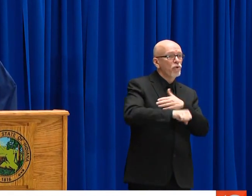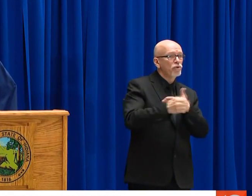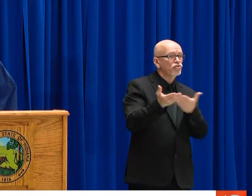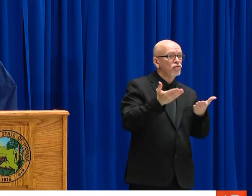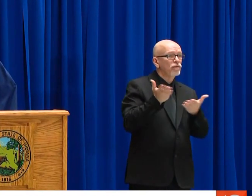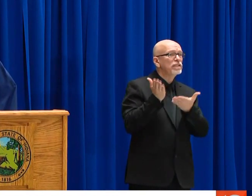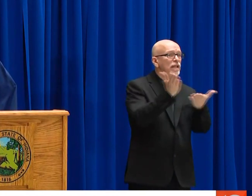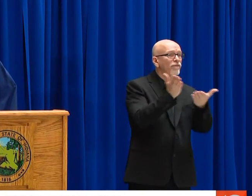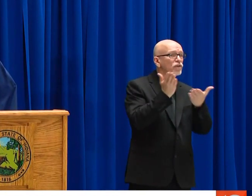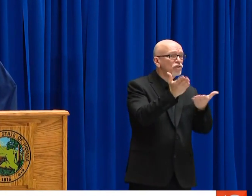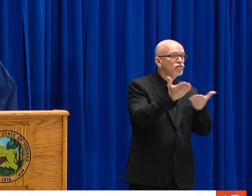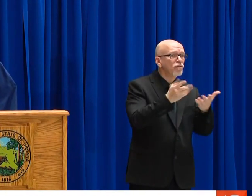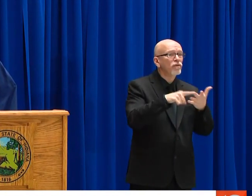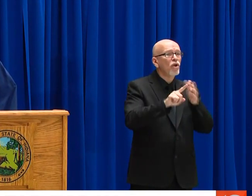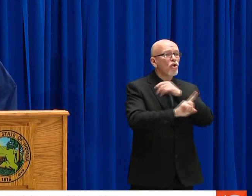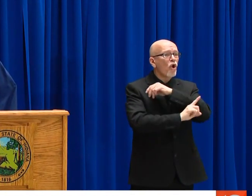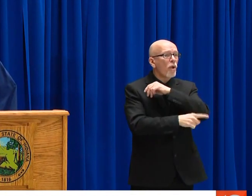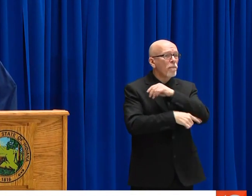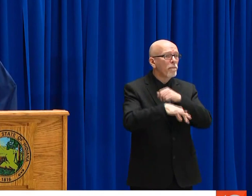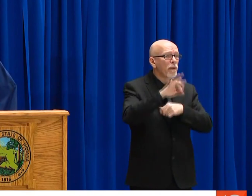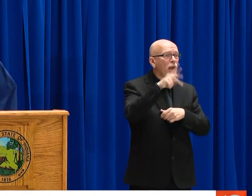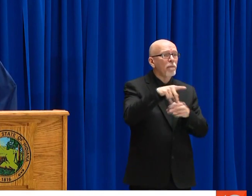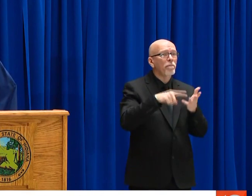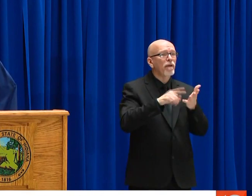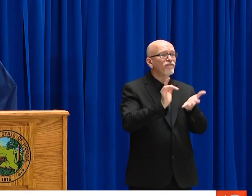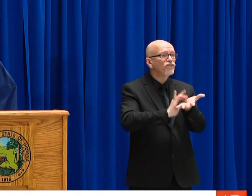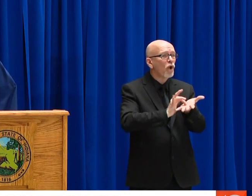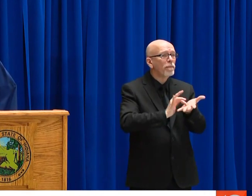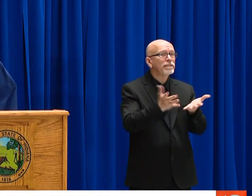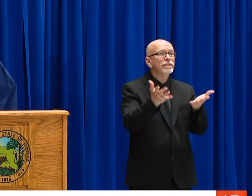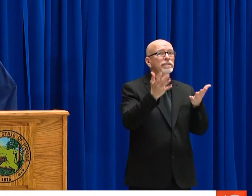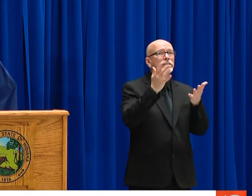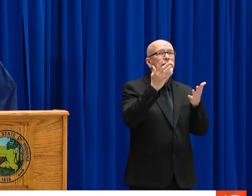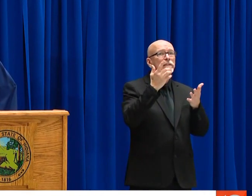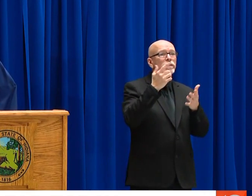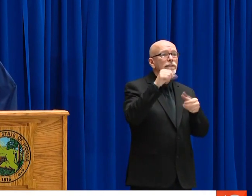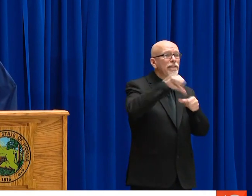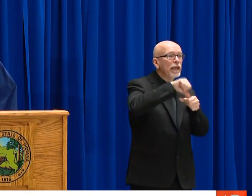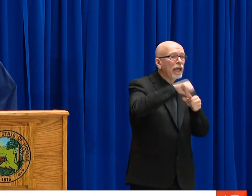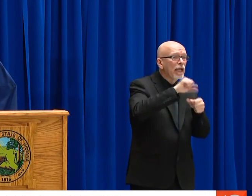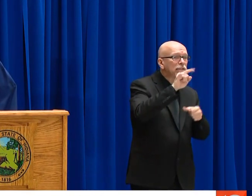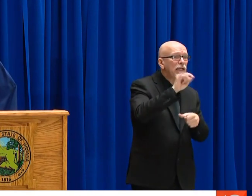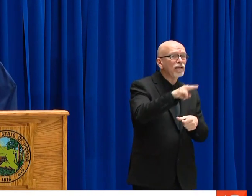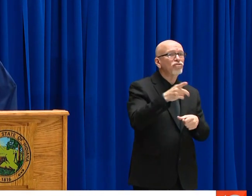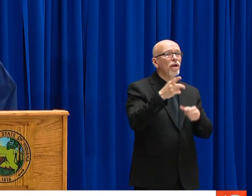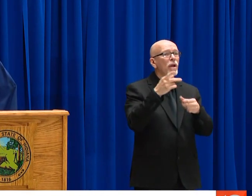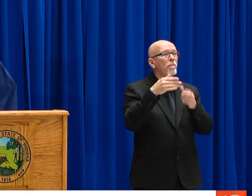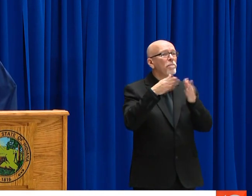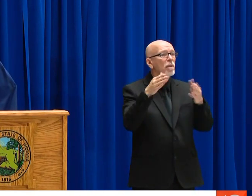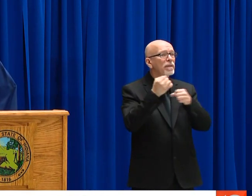BUSINESS THAT SHOULD REMAIN HOSPITALS, DOCTORS OFFICES, DELIVERY SERVICES,